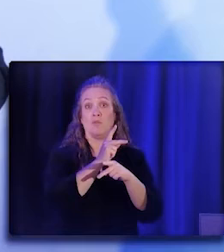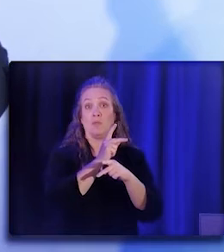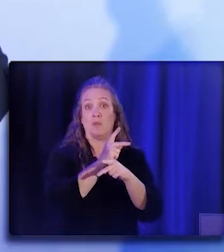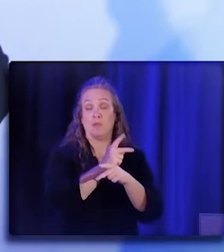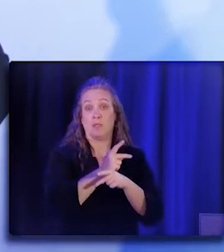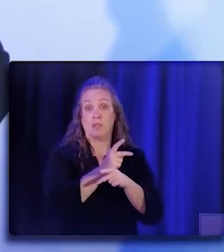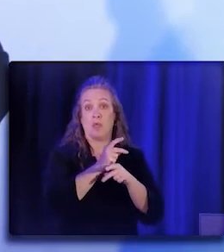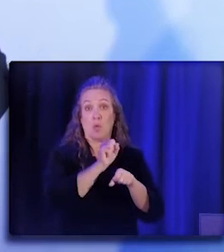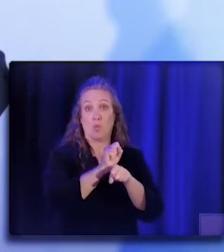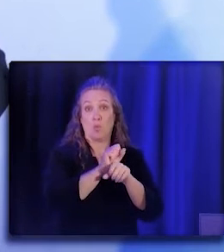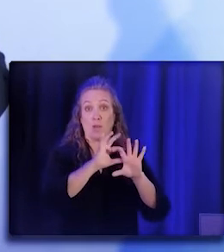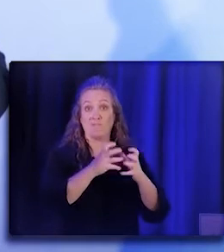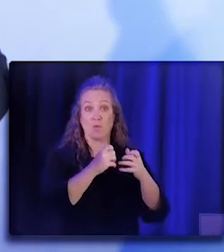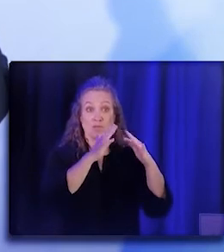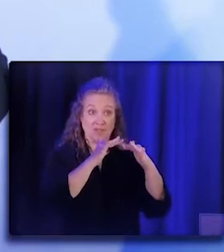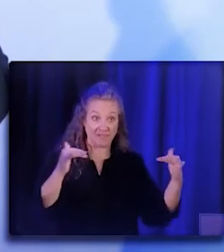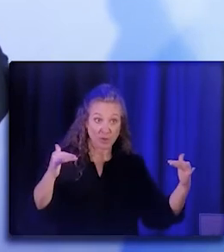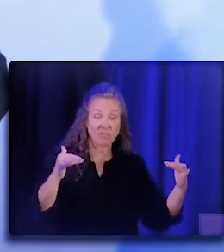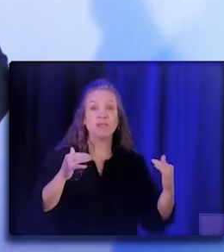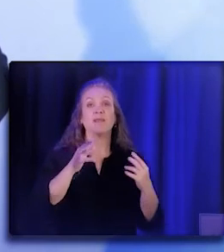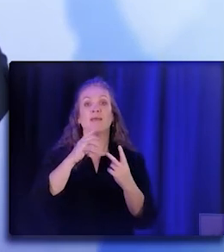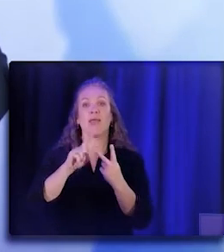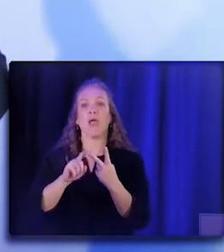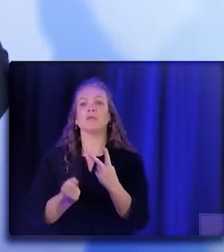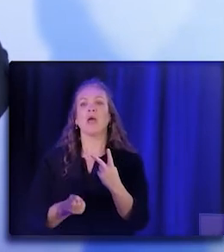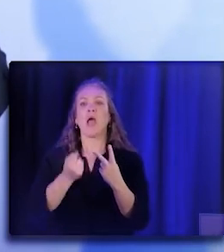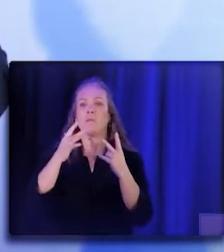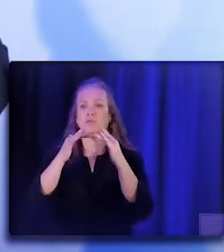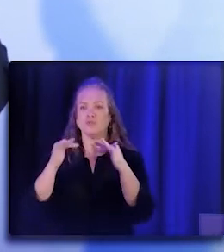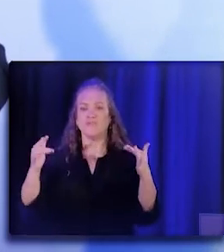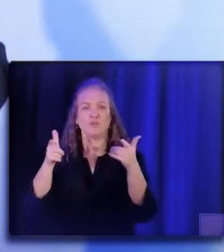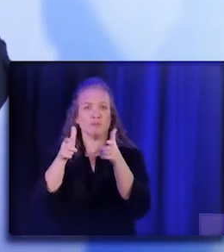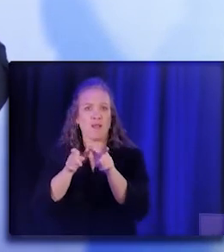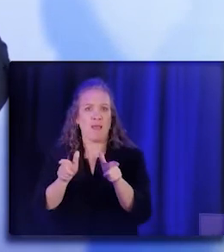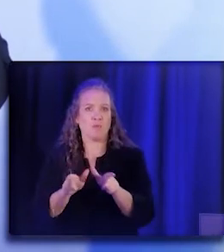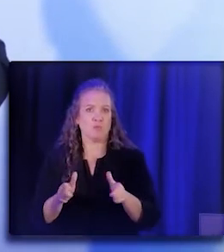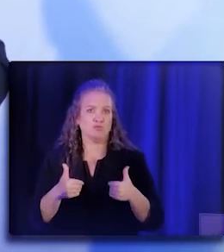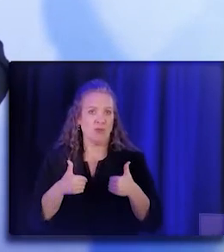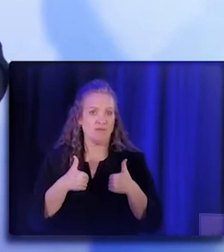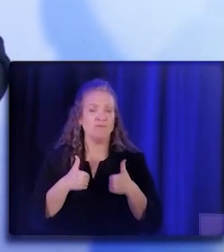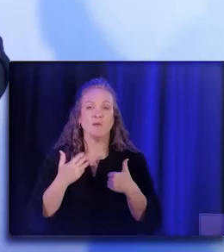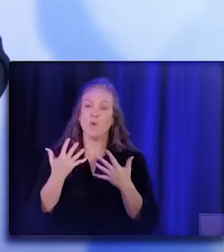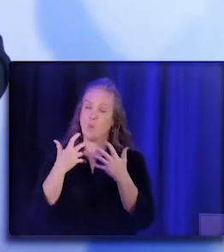and that we retain the language concordance with the populations that they currently serve.